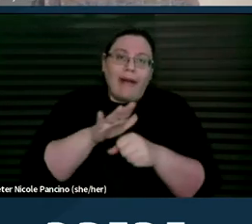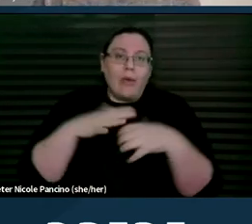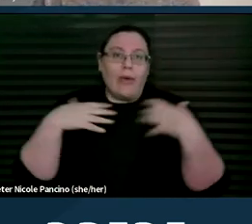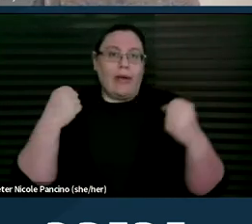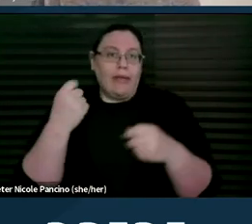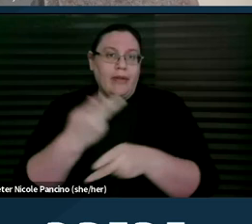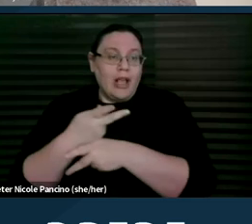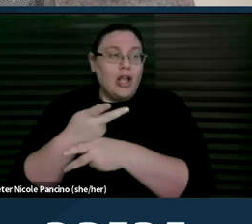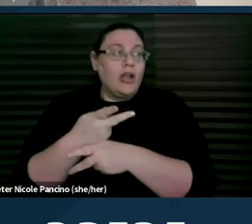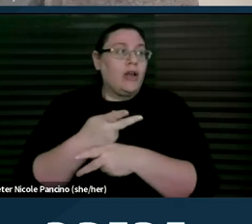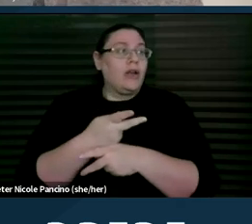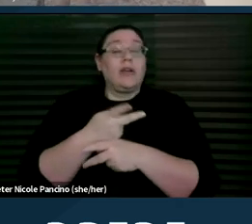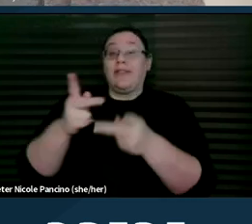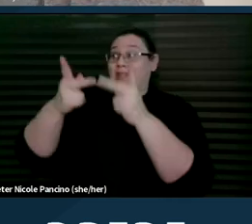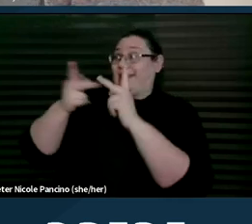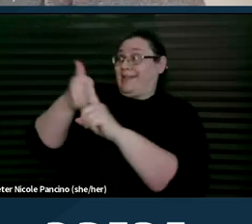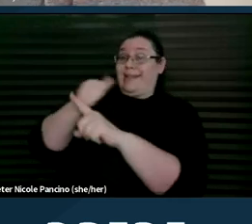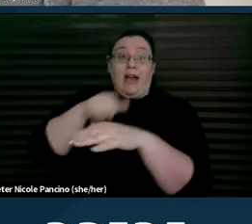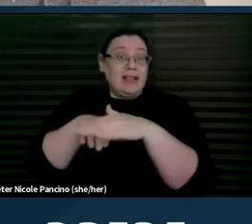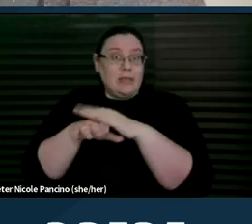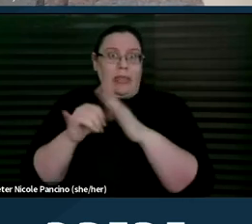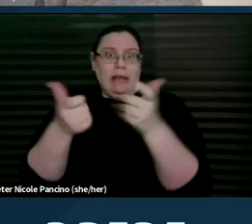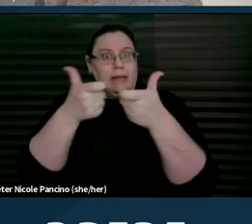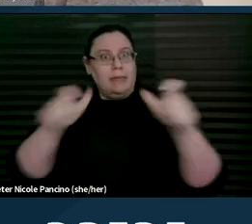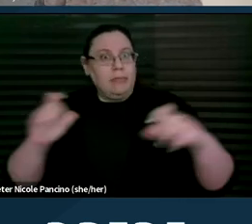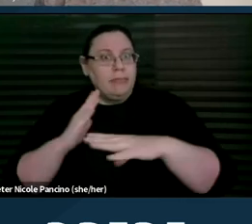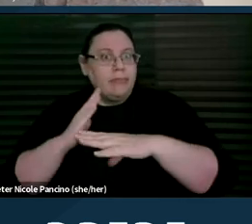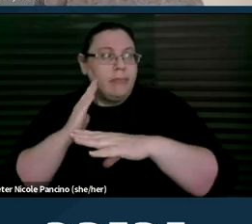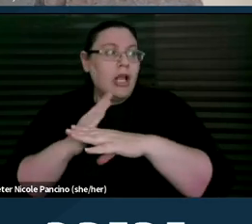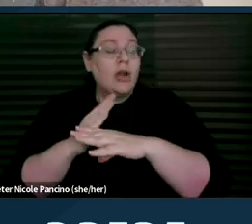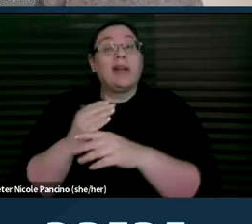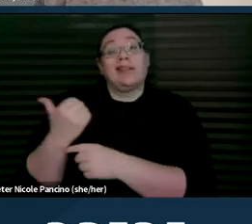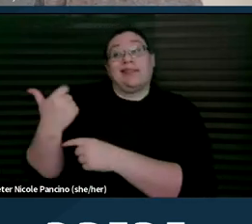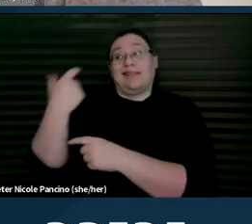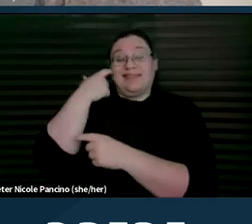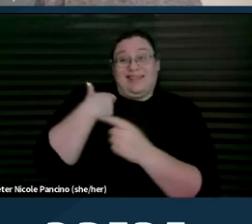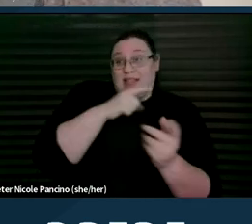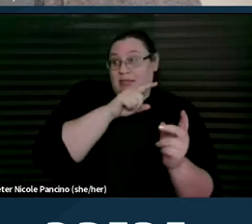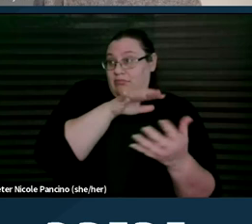Inaccessible facilities are a major barrier. A recent survey of specialty offices found that